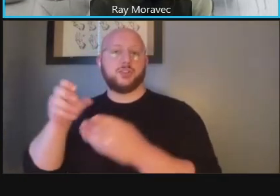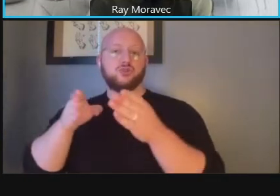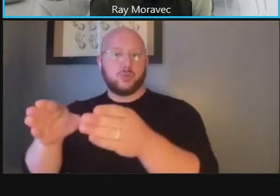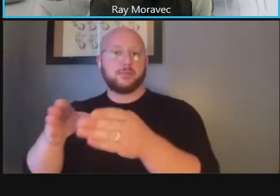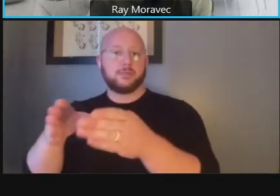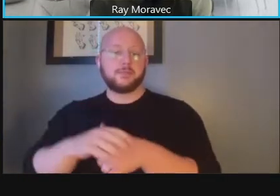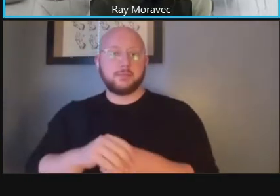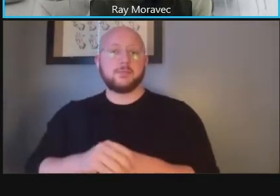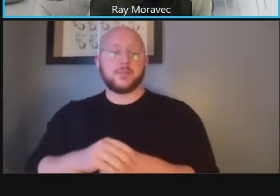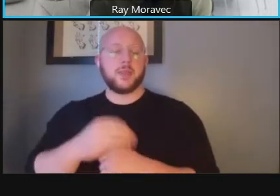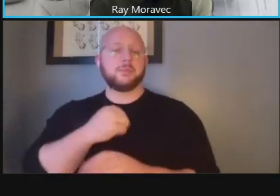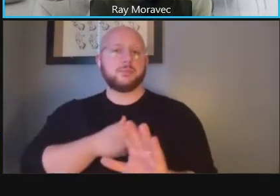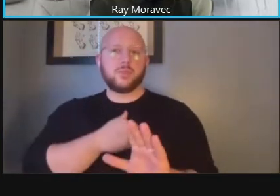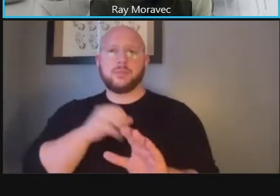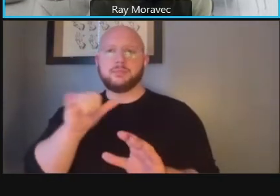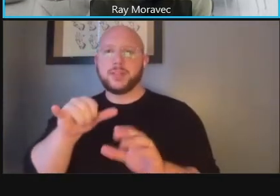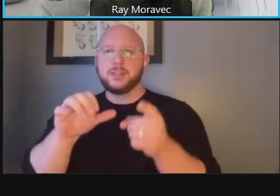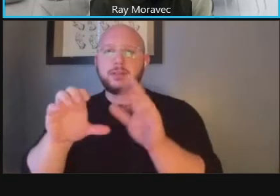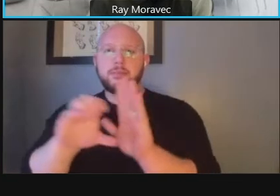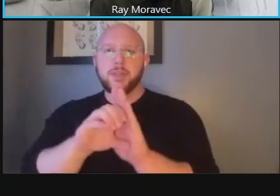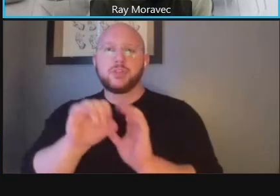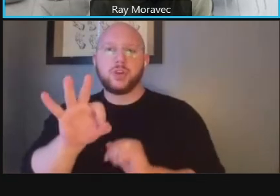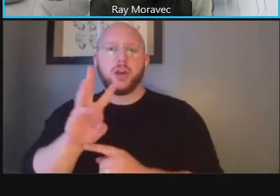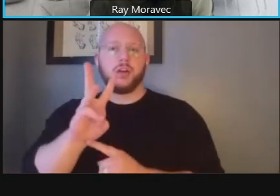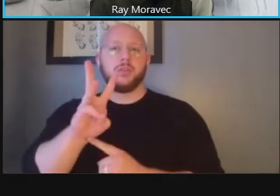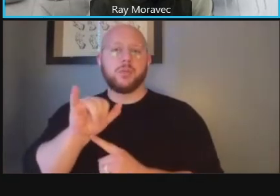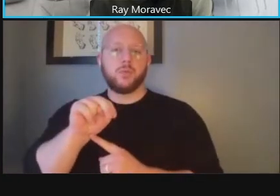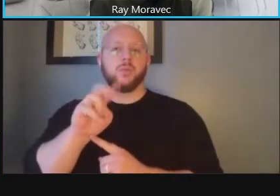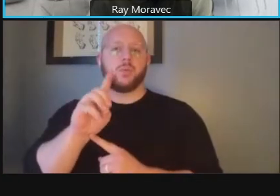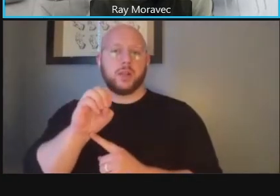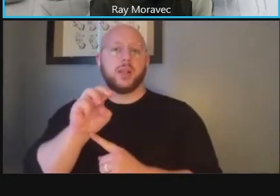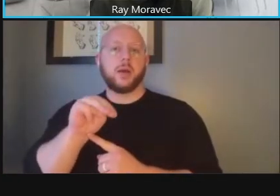are sorry that's some pictures of the windham place areas jumping to the next slide but that